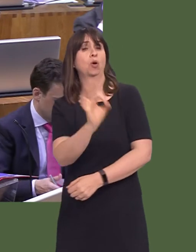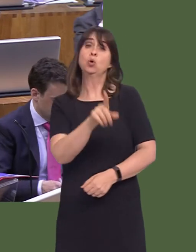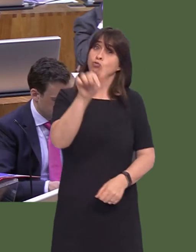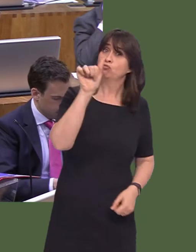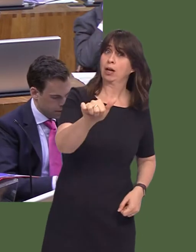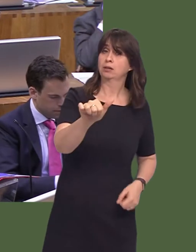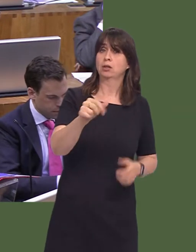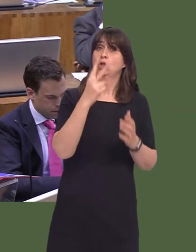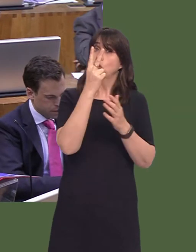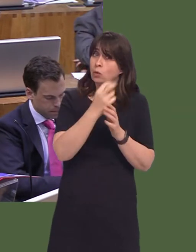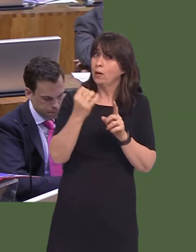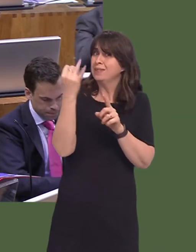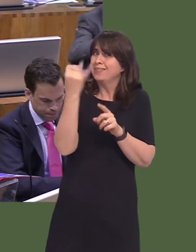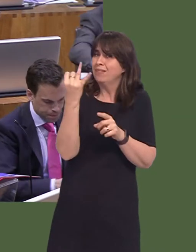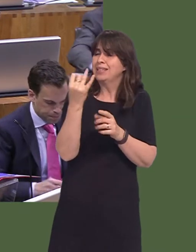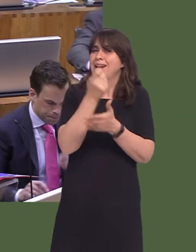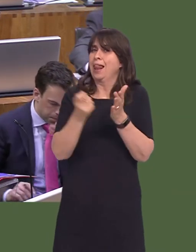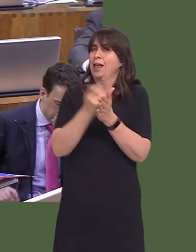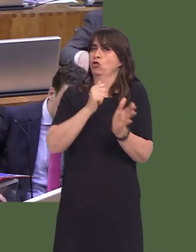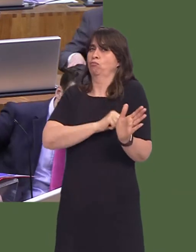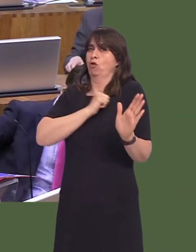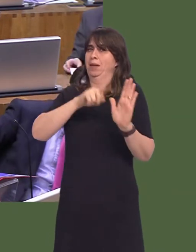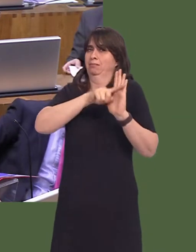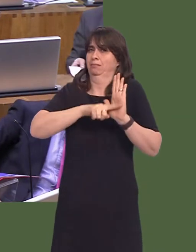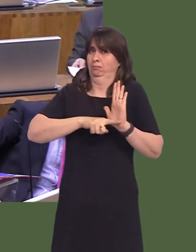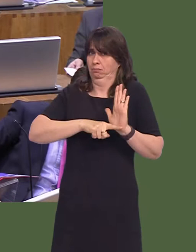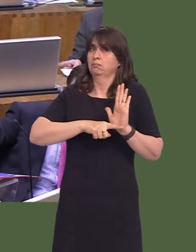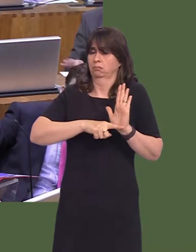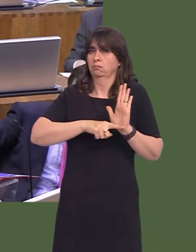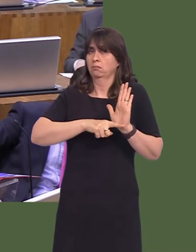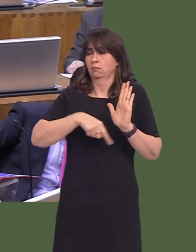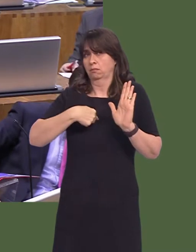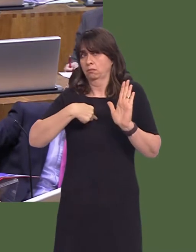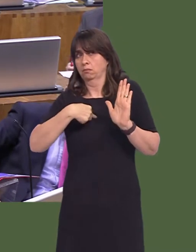to the 2017 general election manifesto. Of course, that would have used powers that are